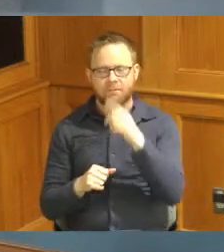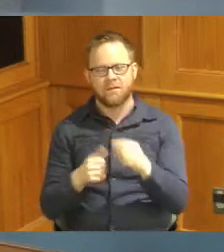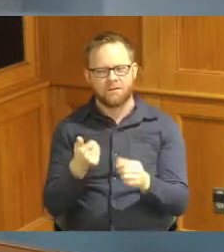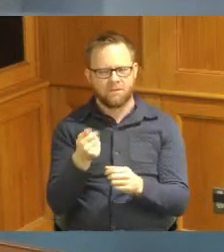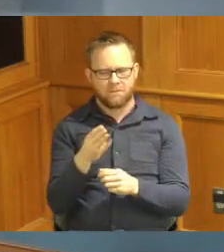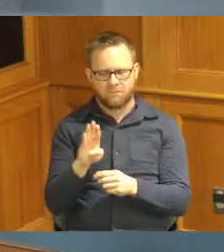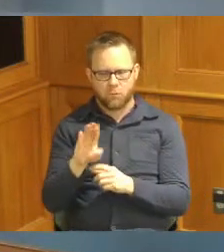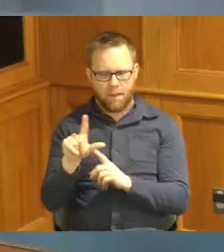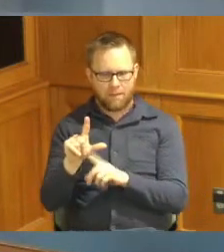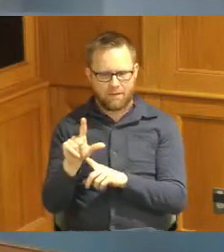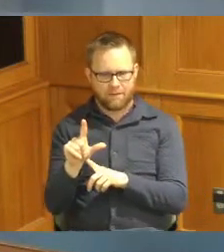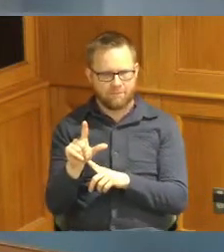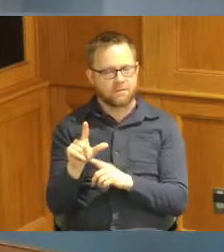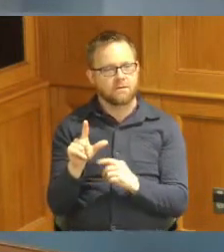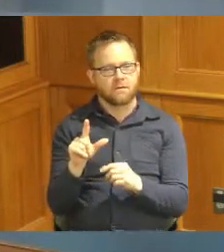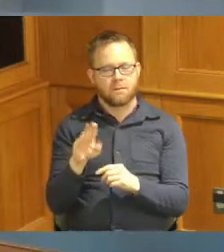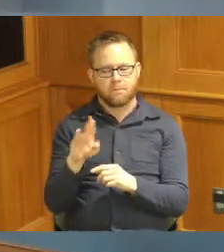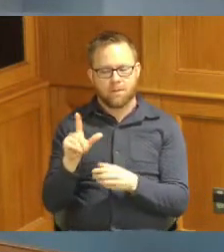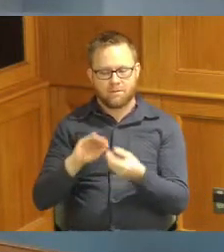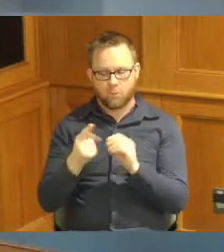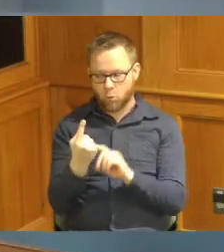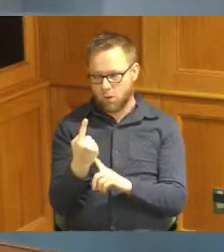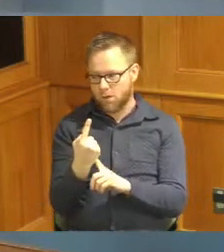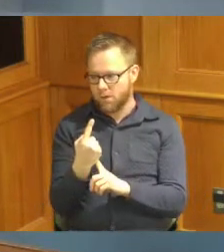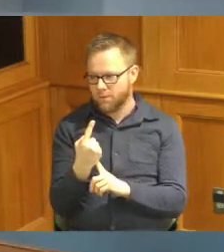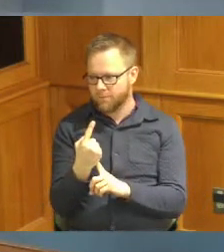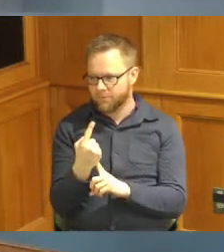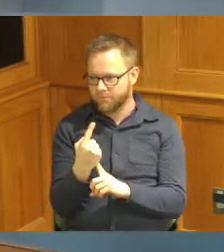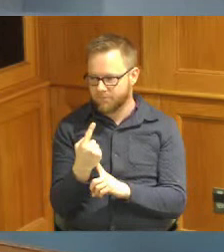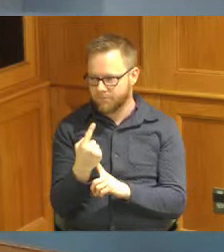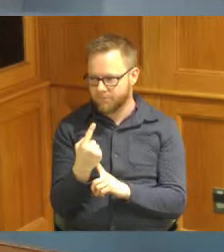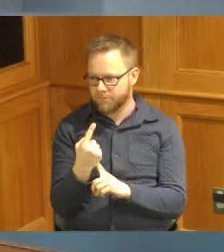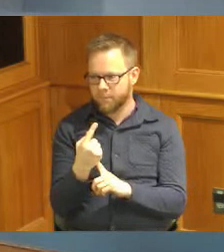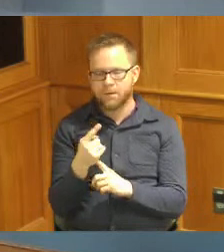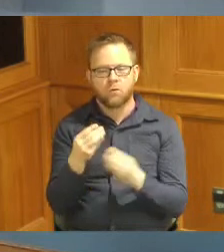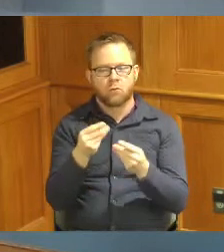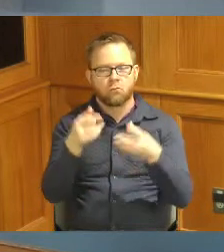leaves for you then Commissioners by lead number one this is the resolution approving a zoning map